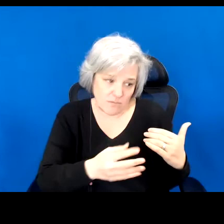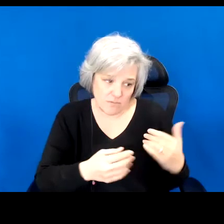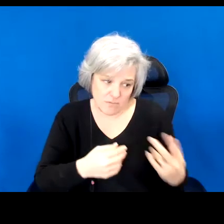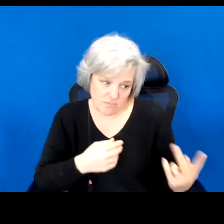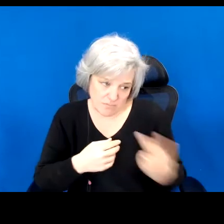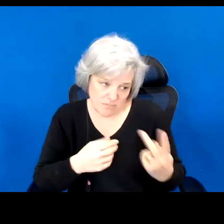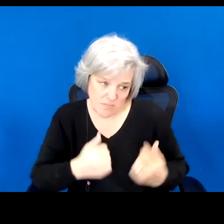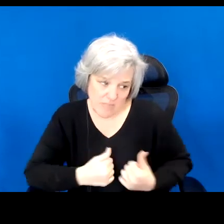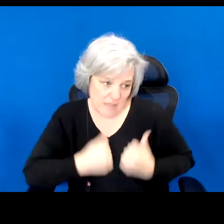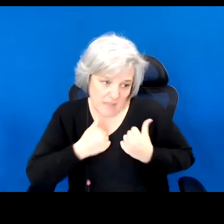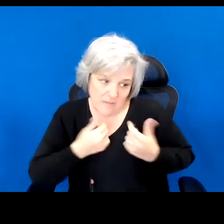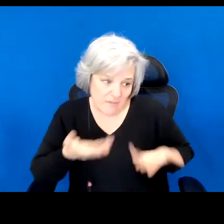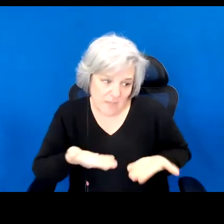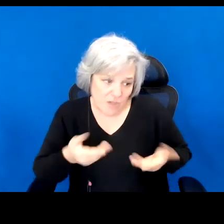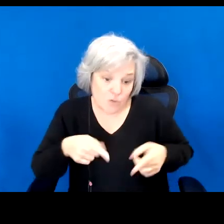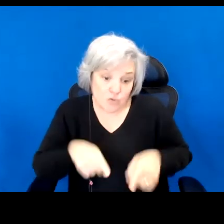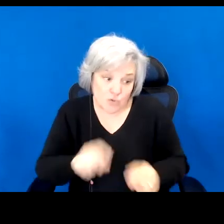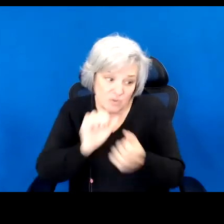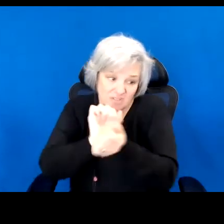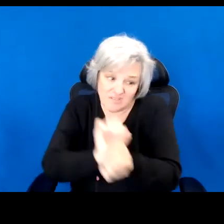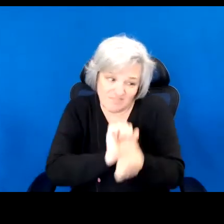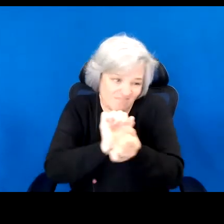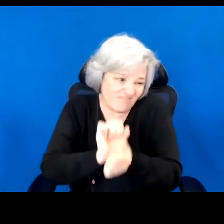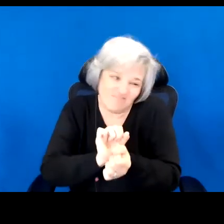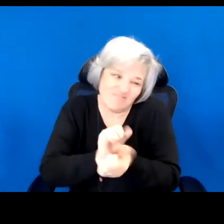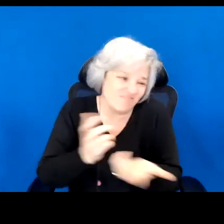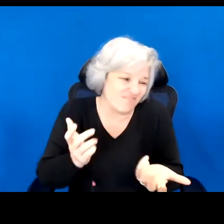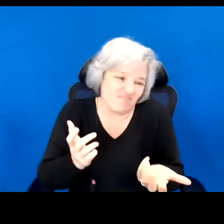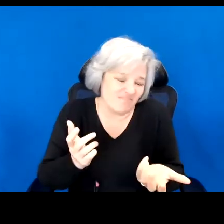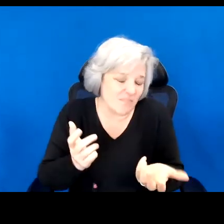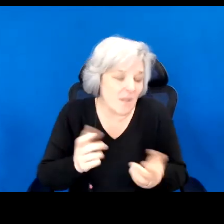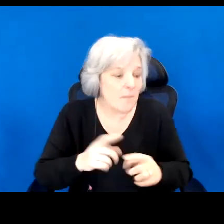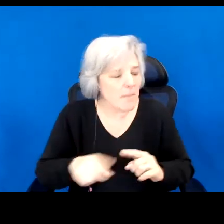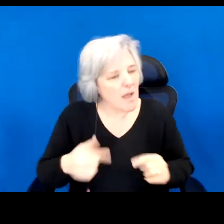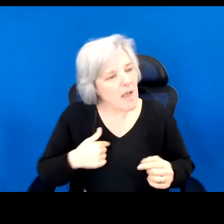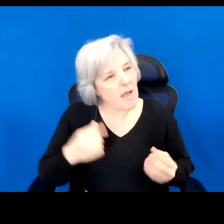here during the time of slavery. But already I was wondering about the words